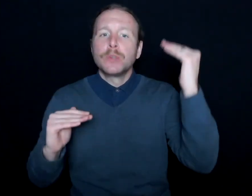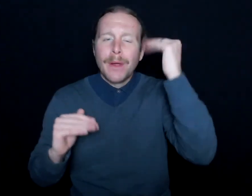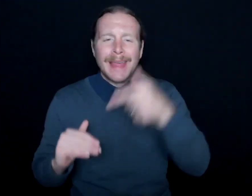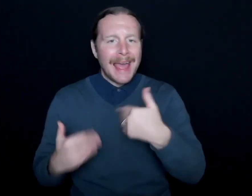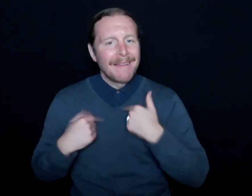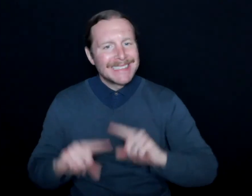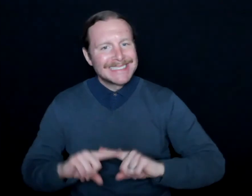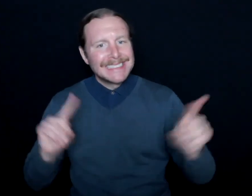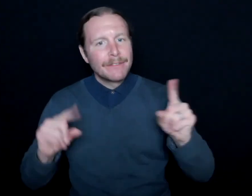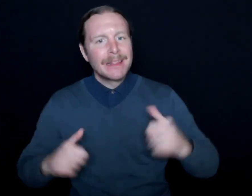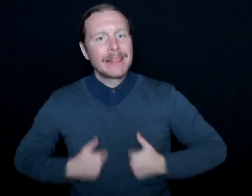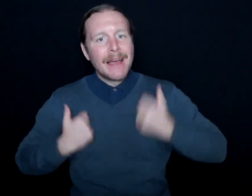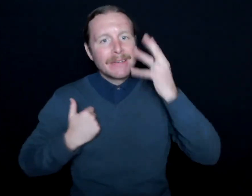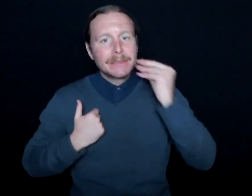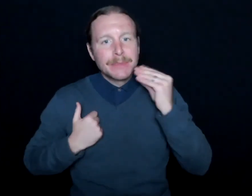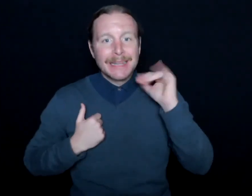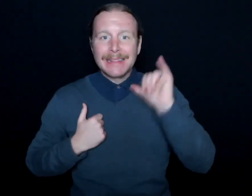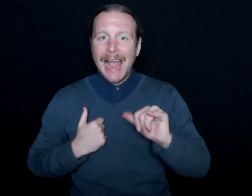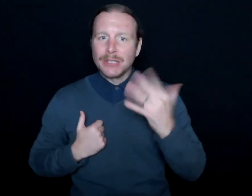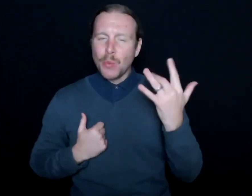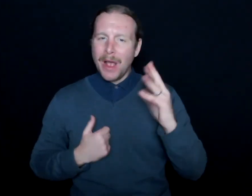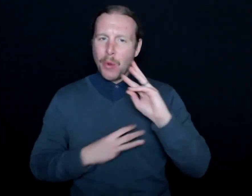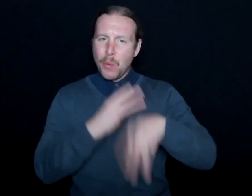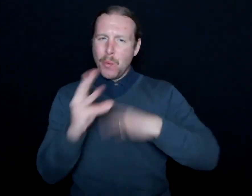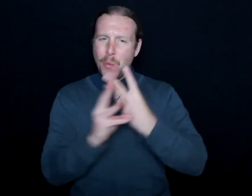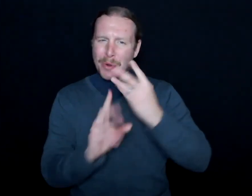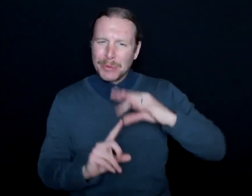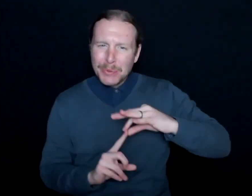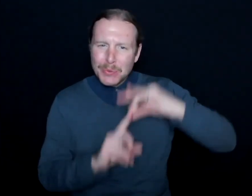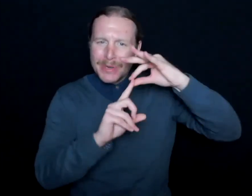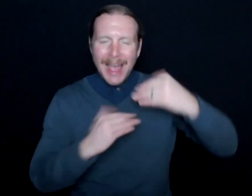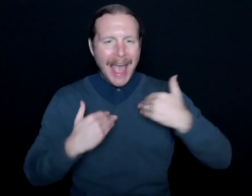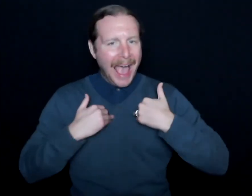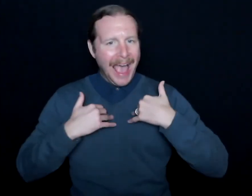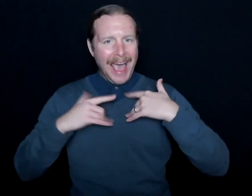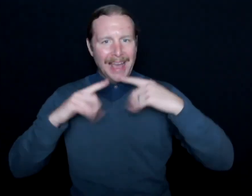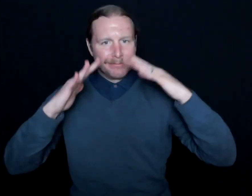And I think that's what makes our world so unique is we have all these different perspectives.